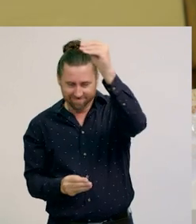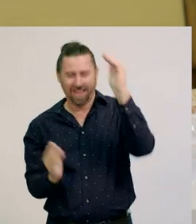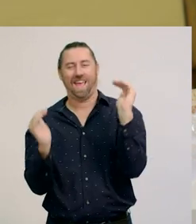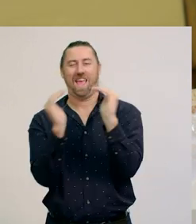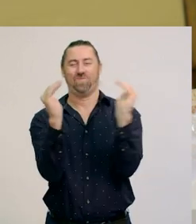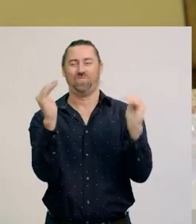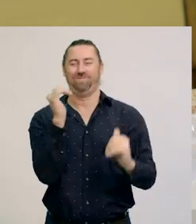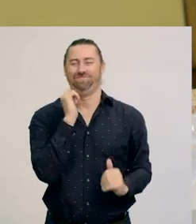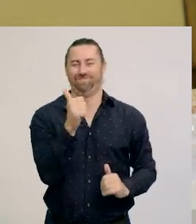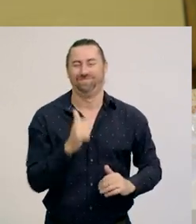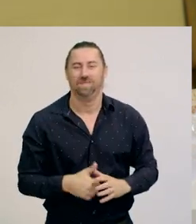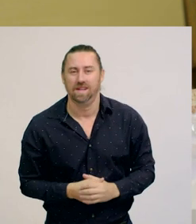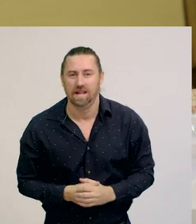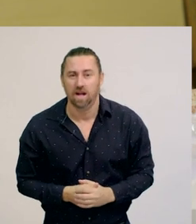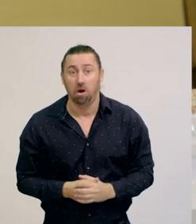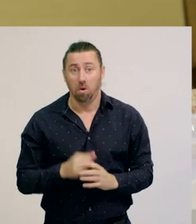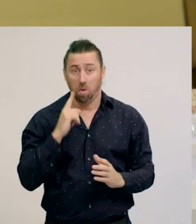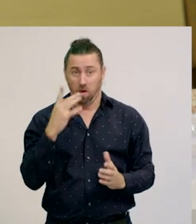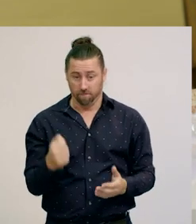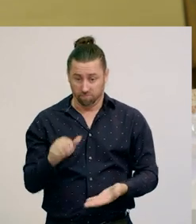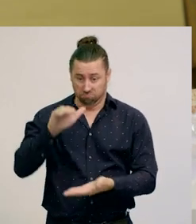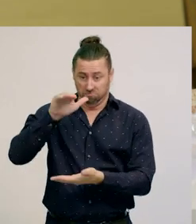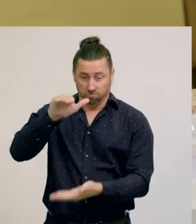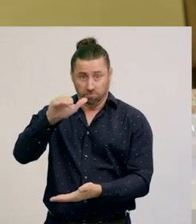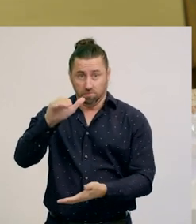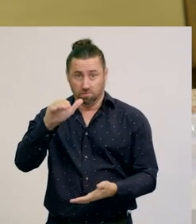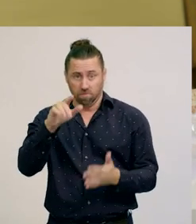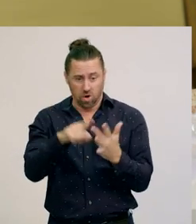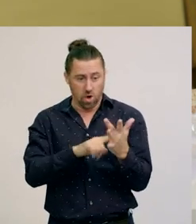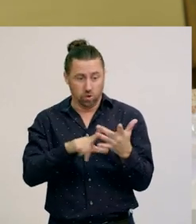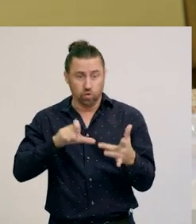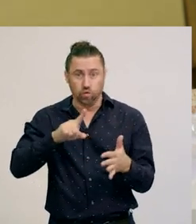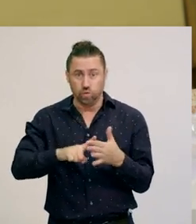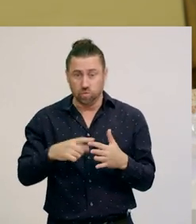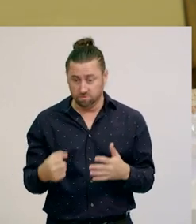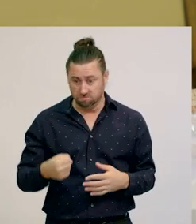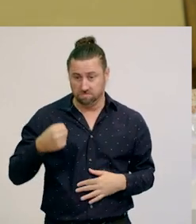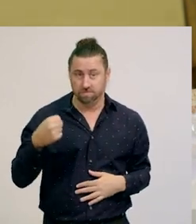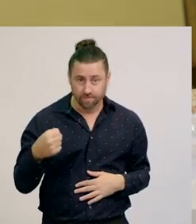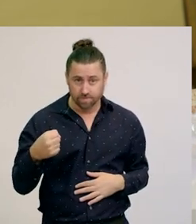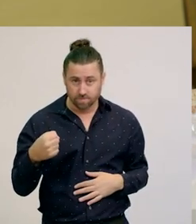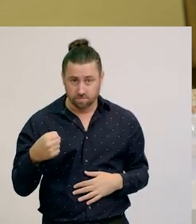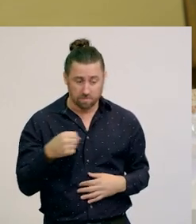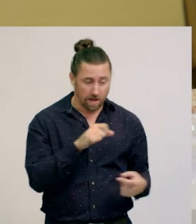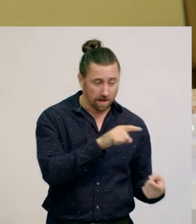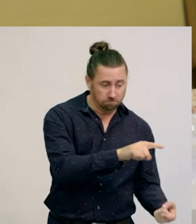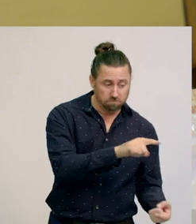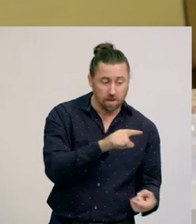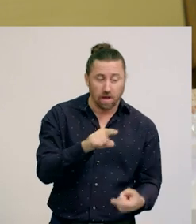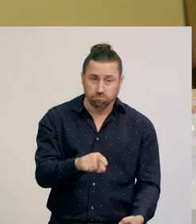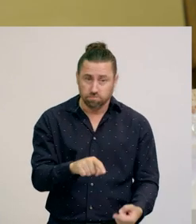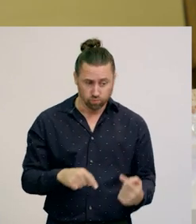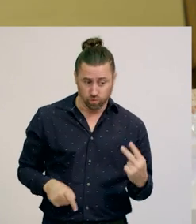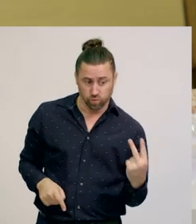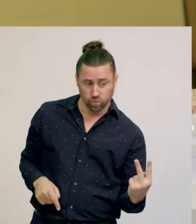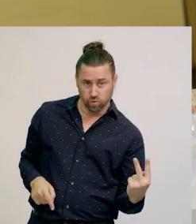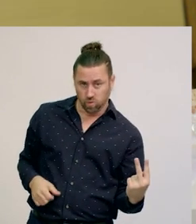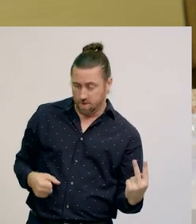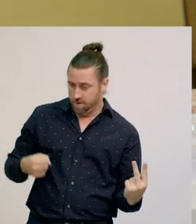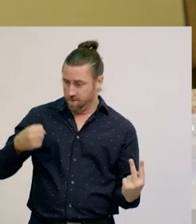Next, I have one whole jug of juice, and two glasses.